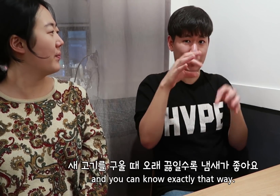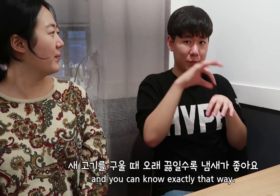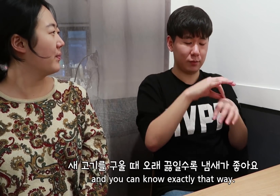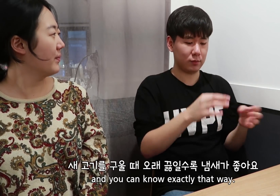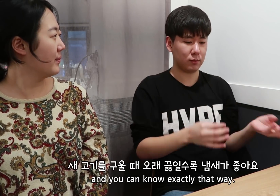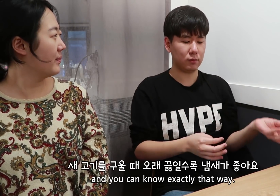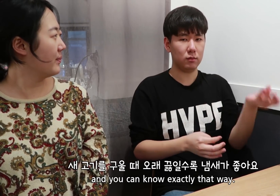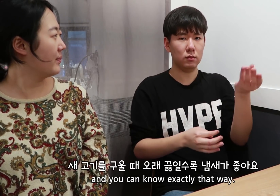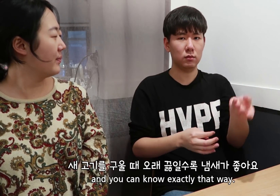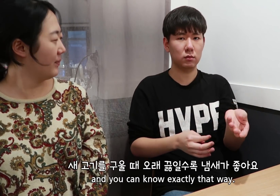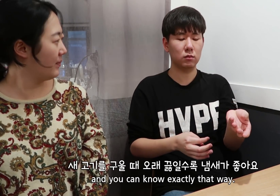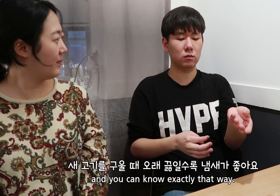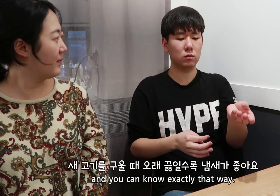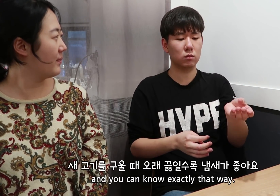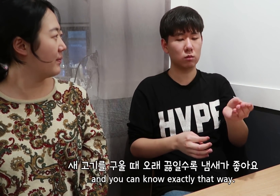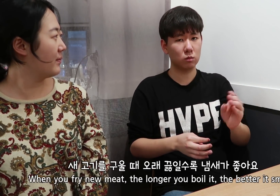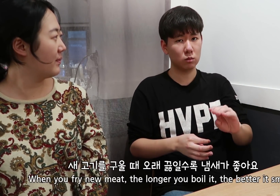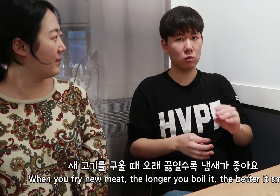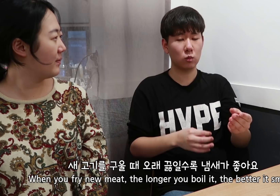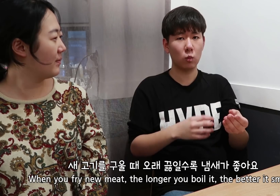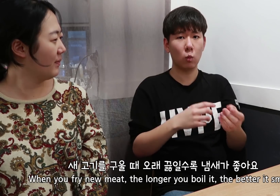while frying it, and you can know exactly that way.